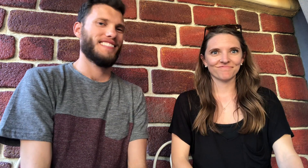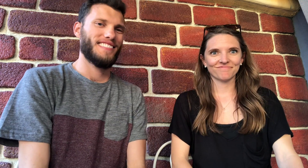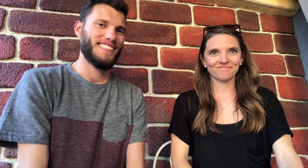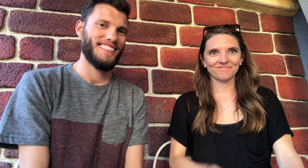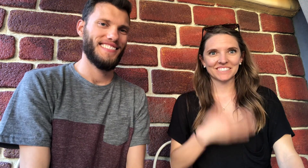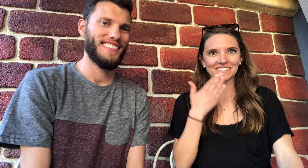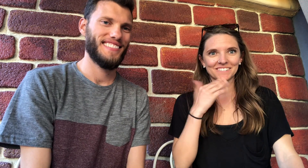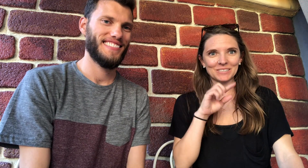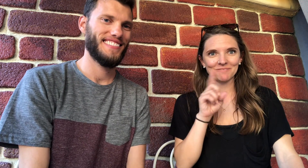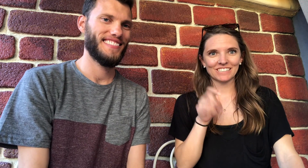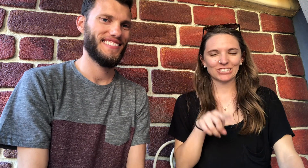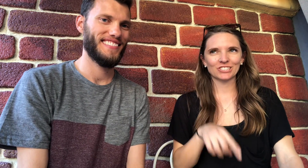Good question.